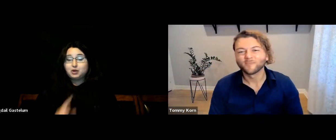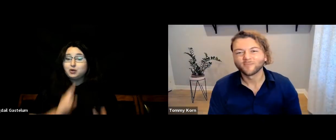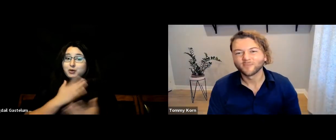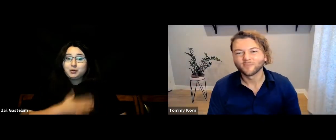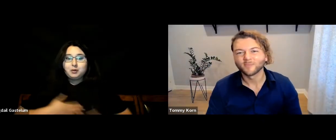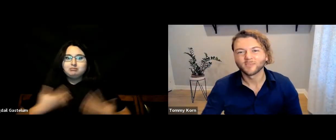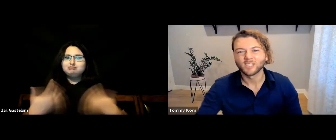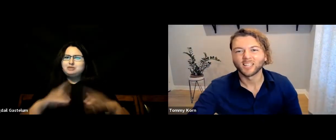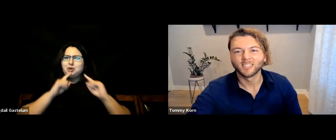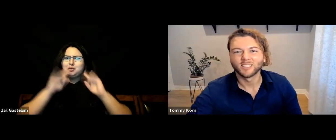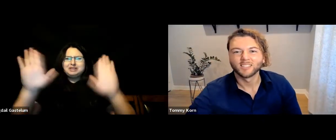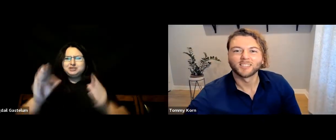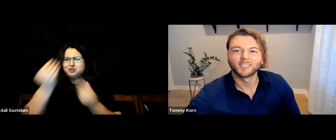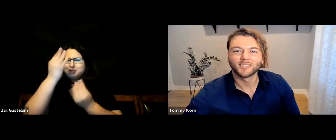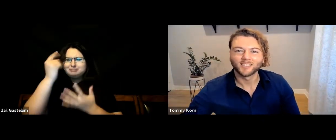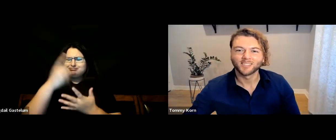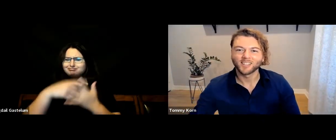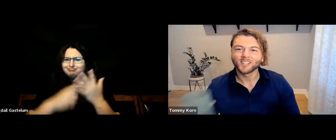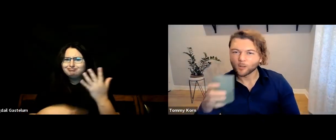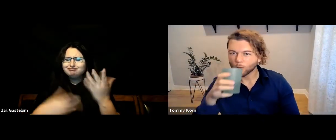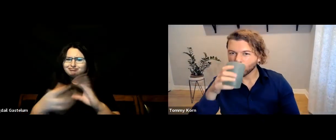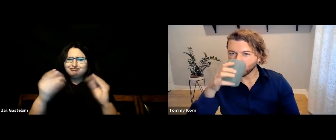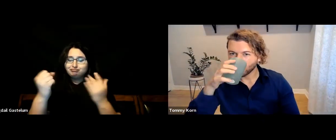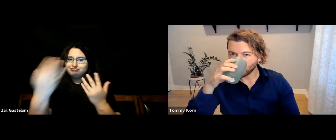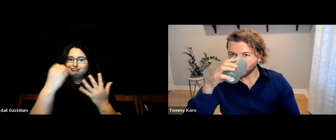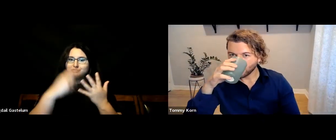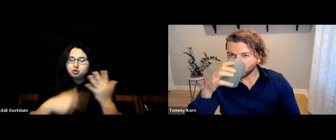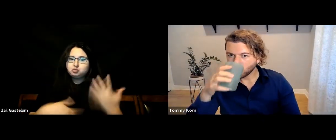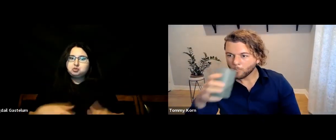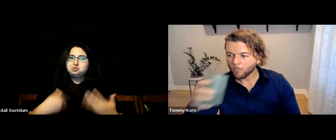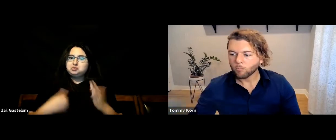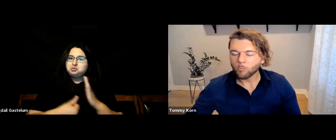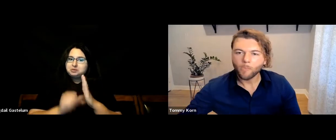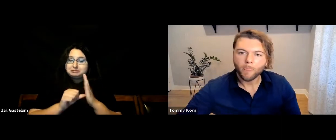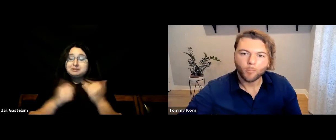[Bigdail] I really enjoyed all that information you gave us--it’s impressive.